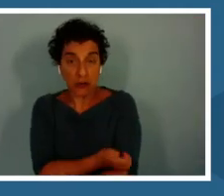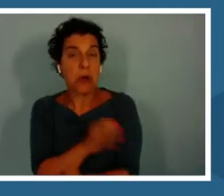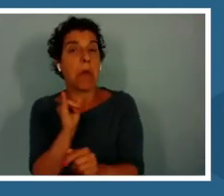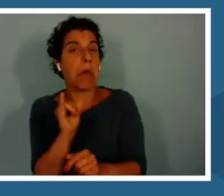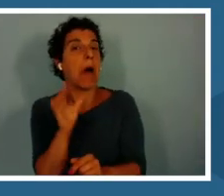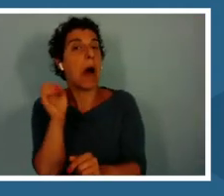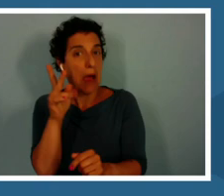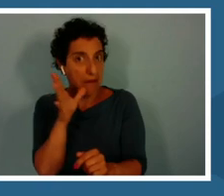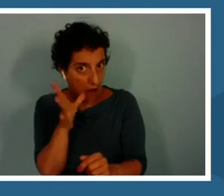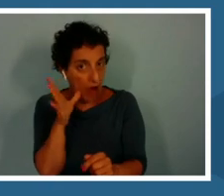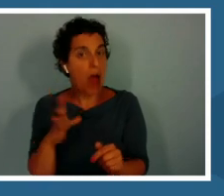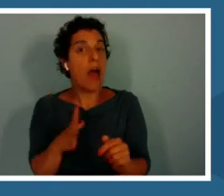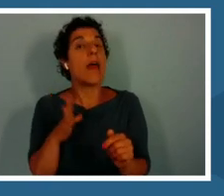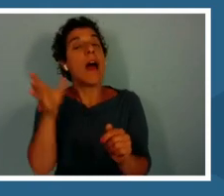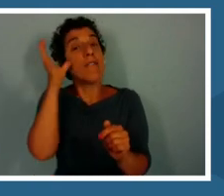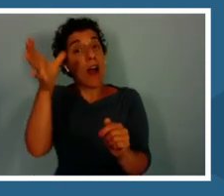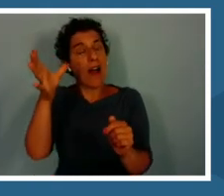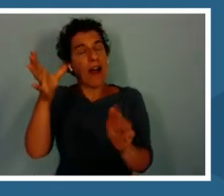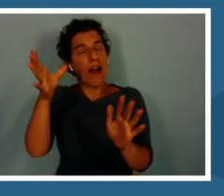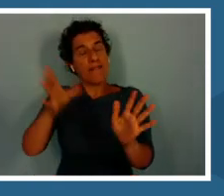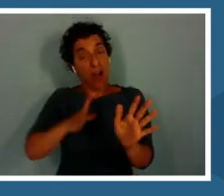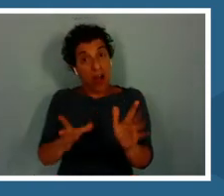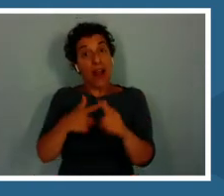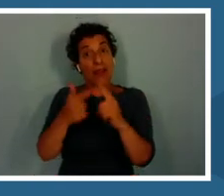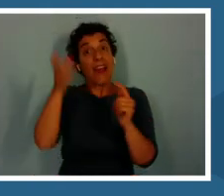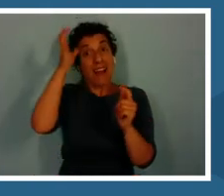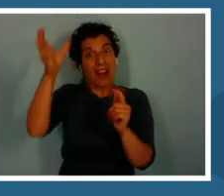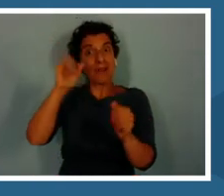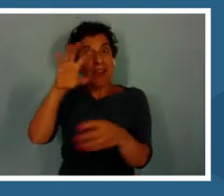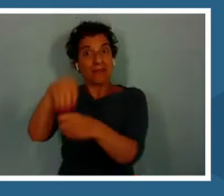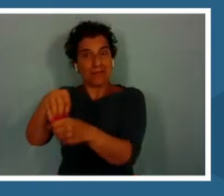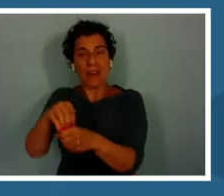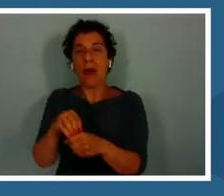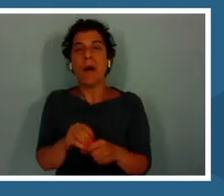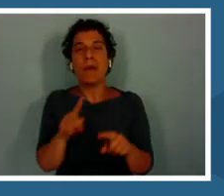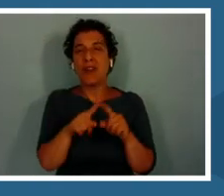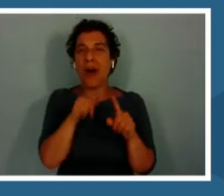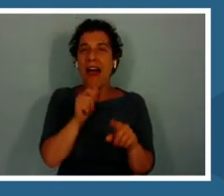We do -- we don't have an actual list of, this is what this is.